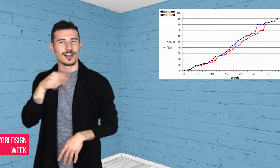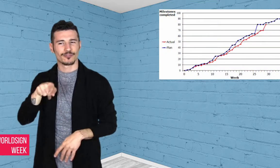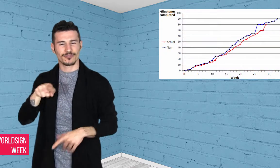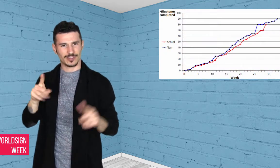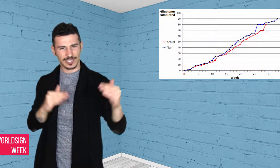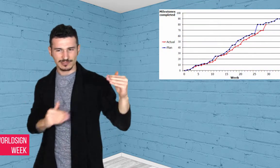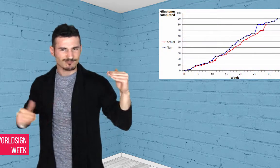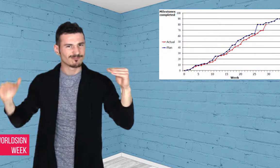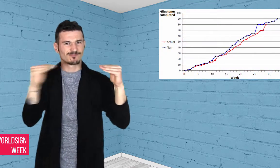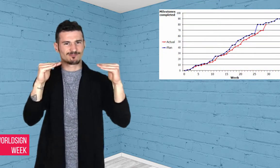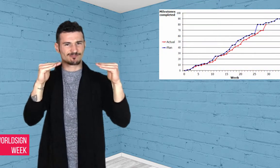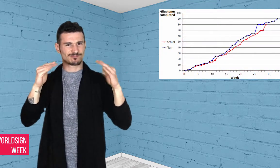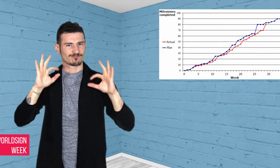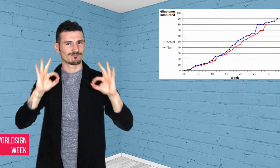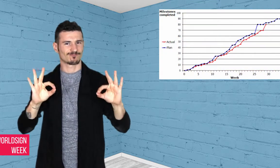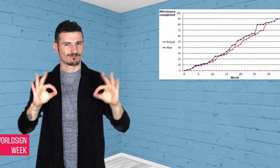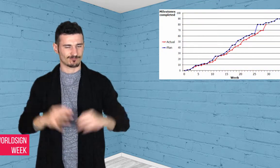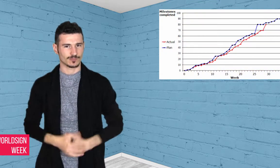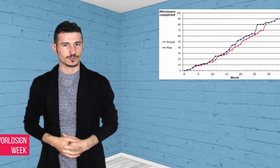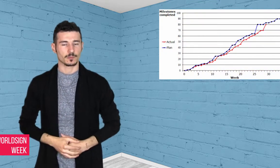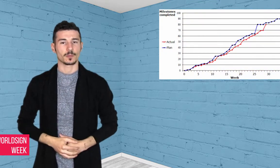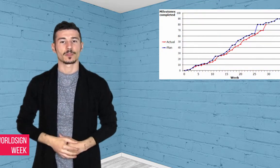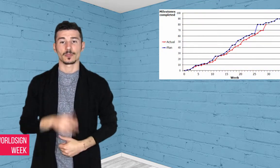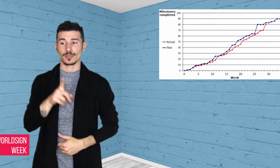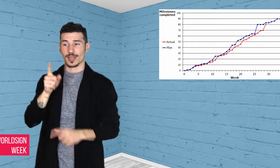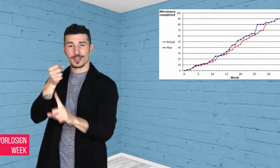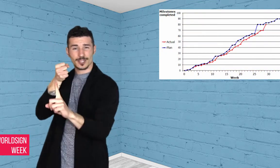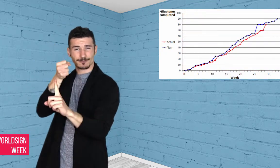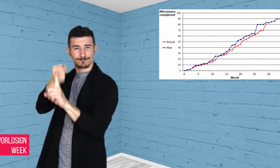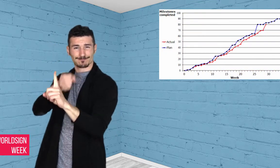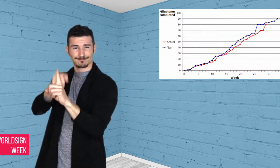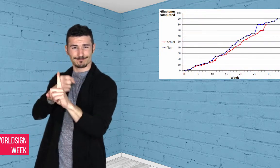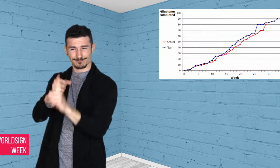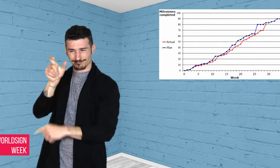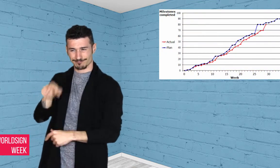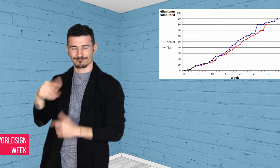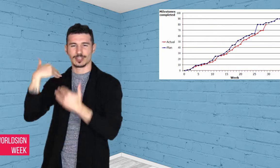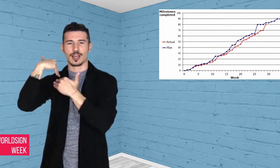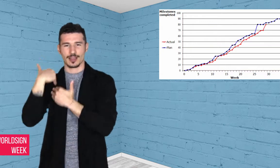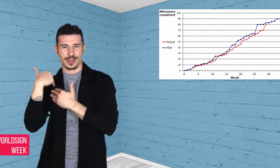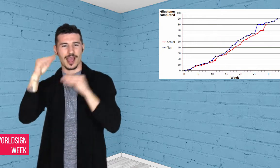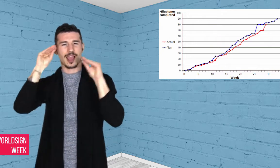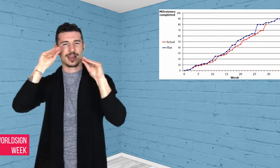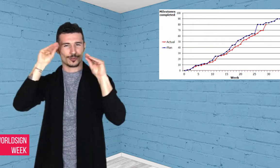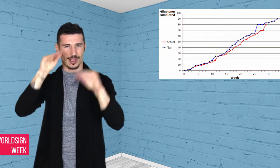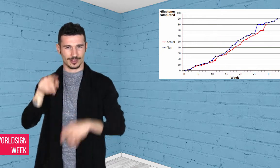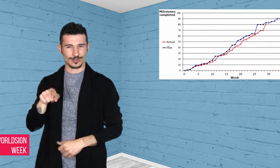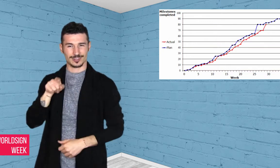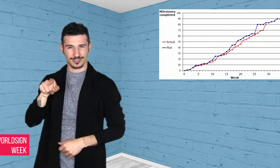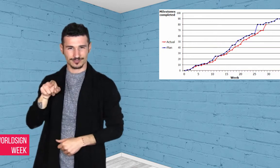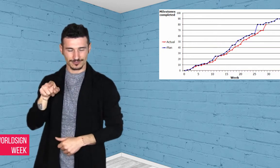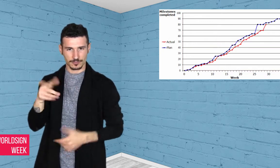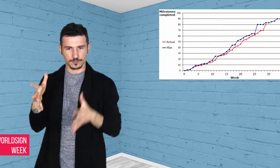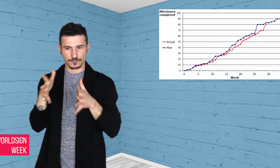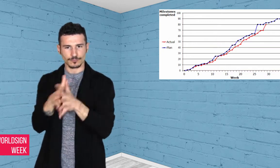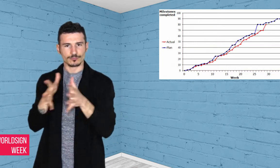had high expectations the SEN reforms would lead to success, but are disappointed and concerned that it didn’t happen. He says the government